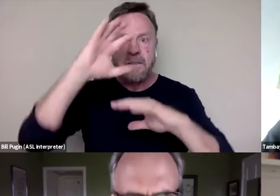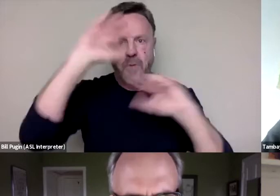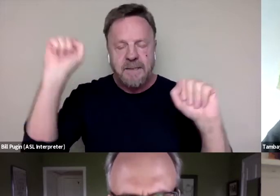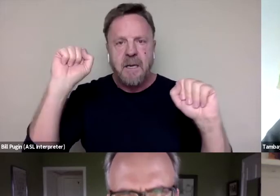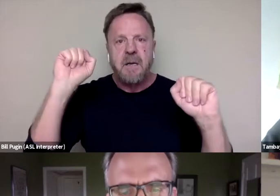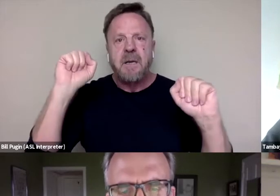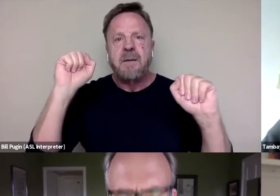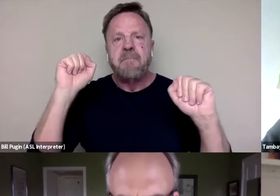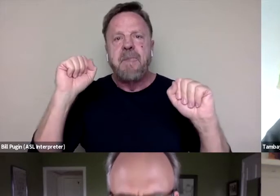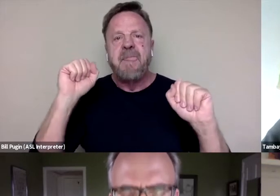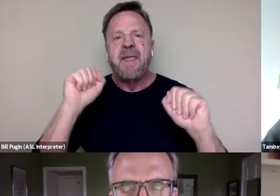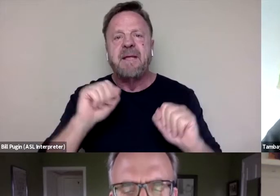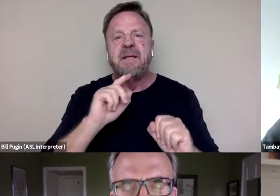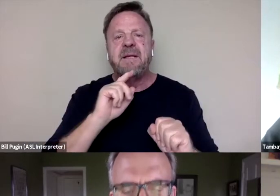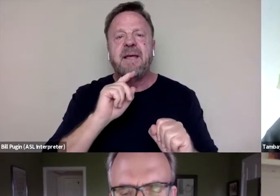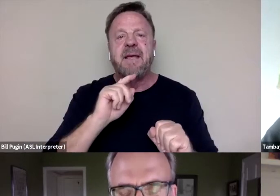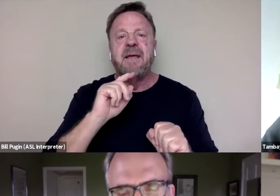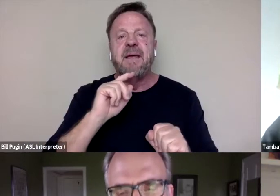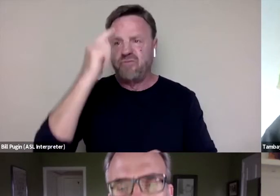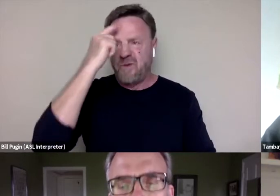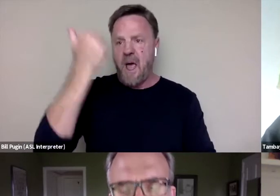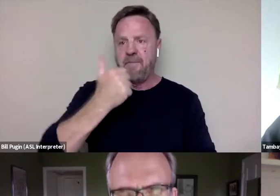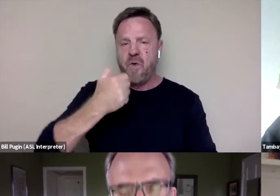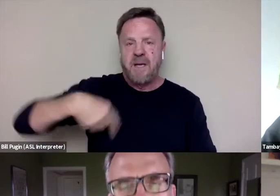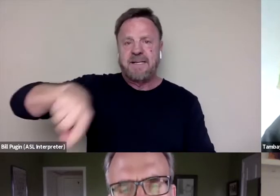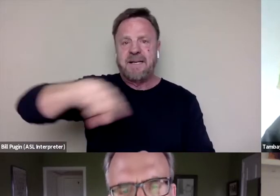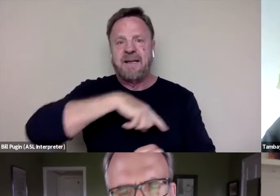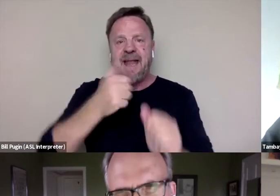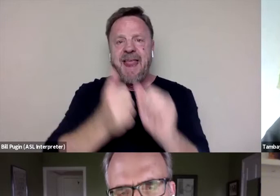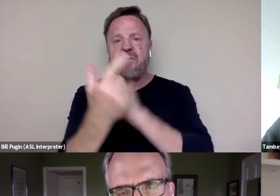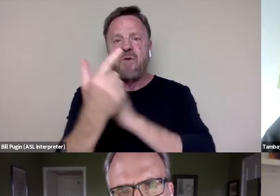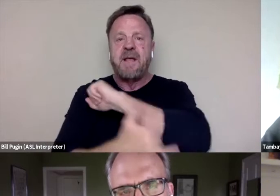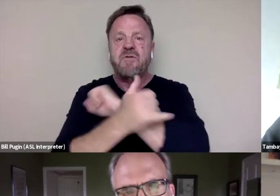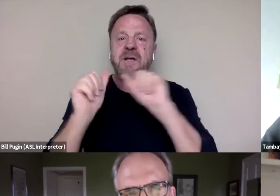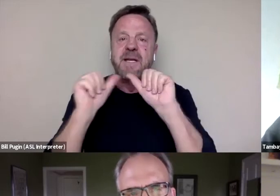it is up to us and up to everyone in this country to continue that pressure on him.